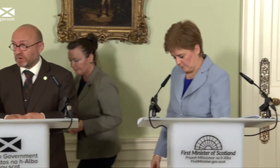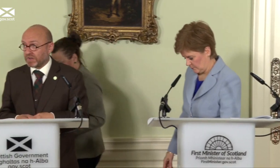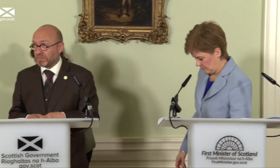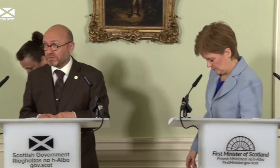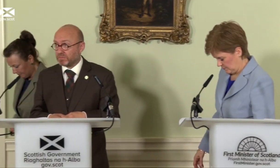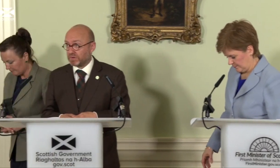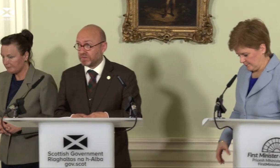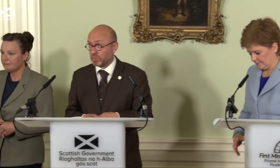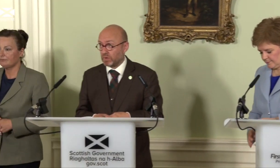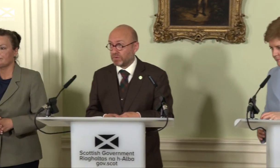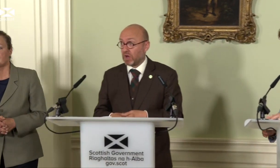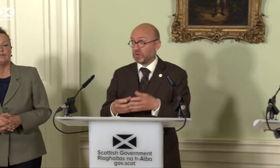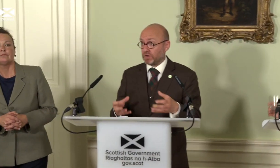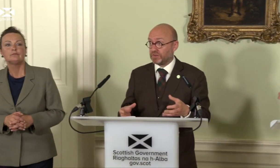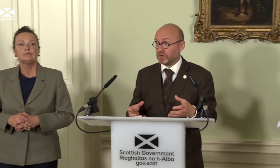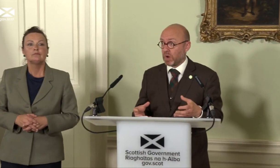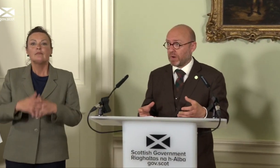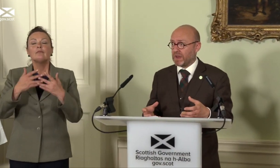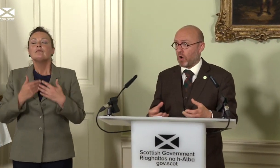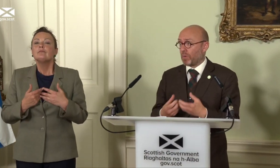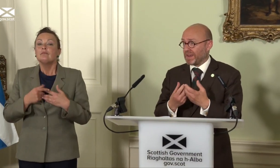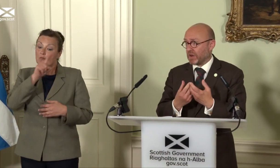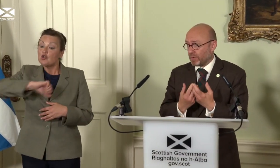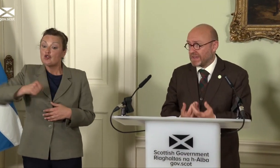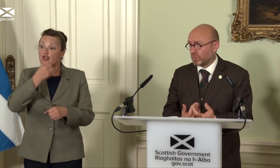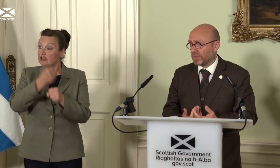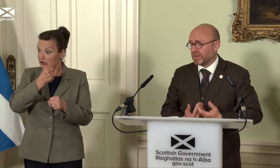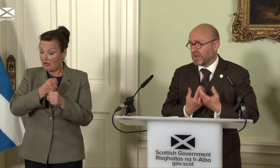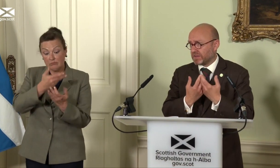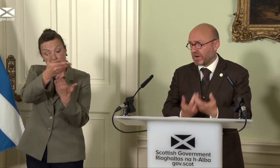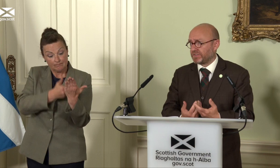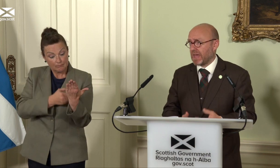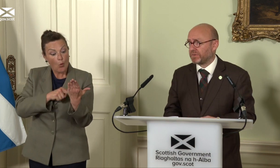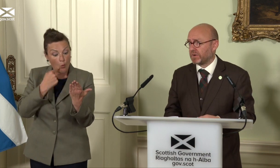Government produces will touch on issues where we already agree on what the first steps for an